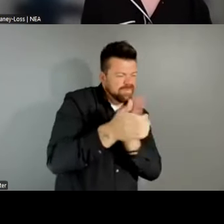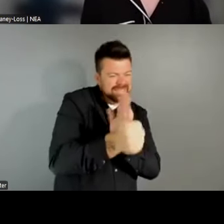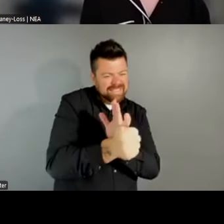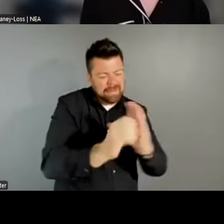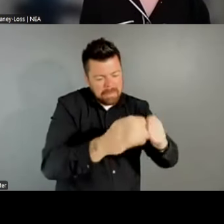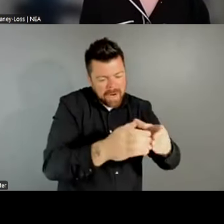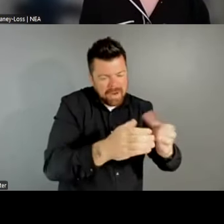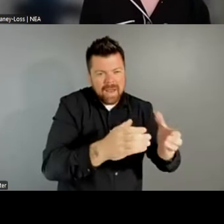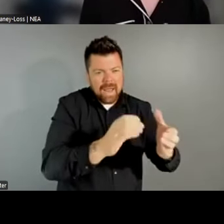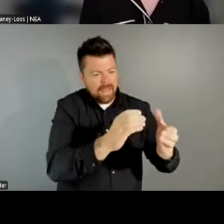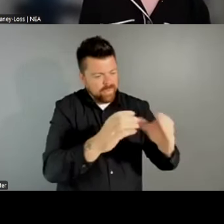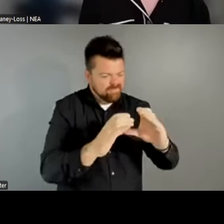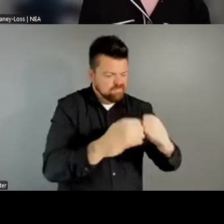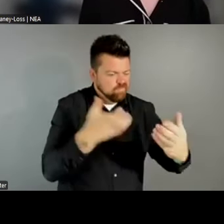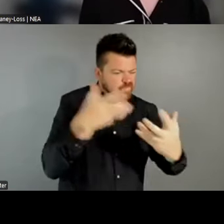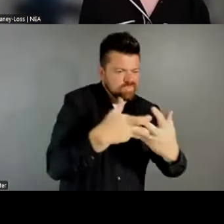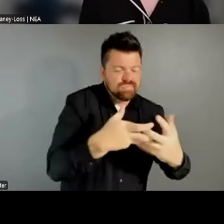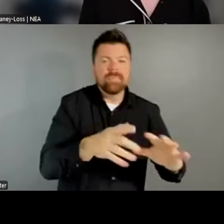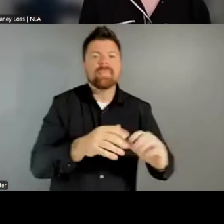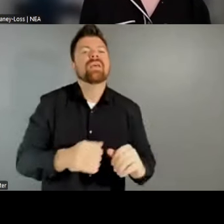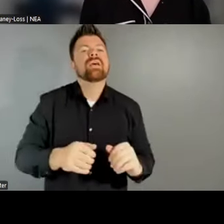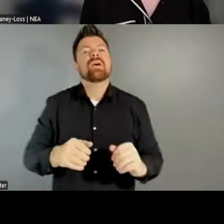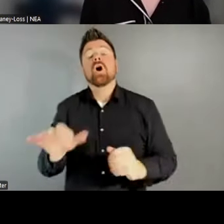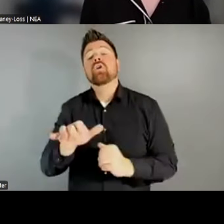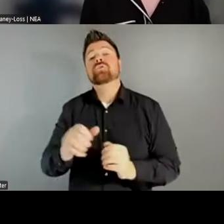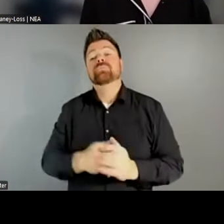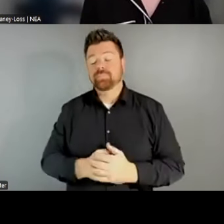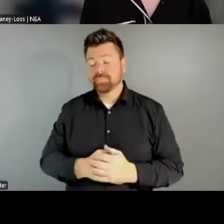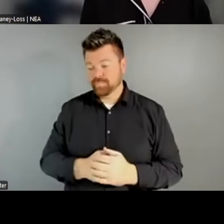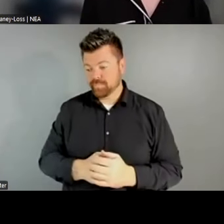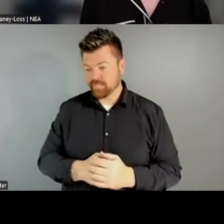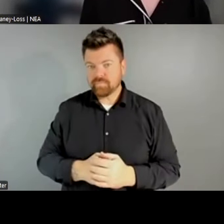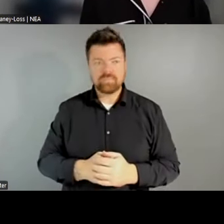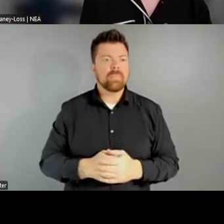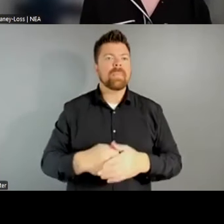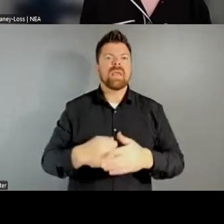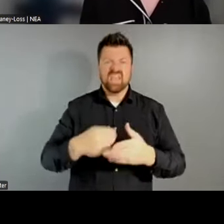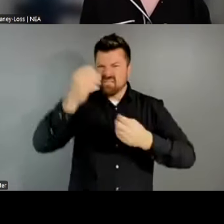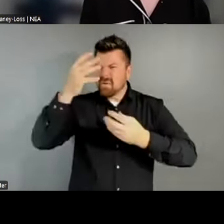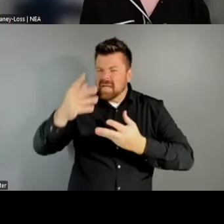that I hope we can all move towards is leveraging this information and data to make sure that we are